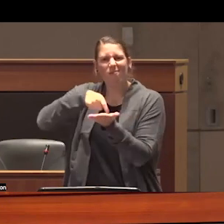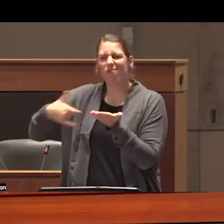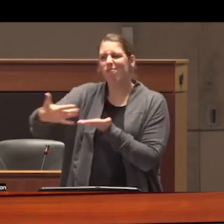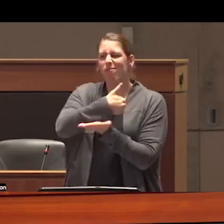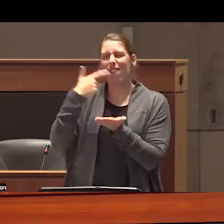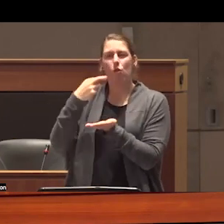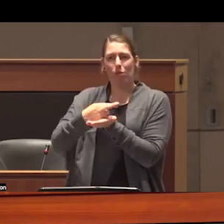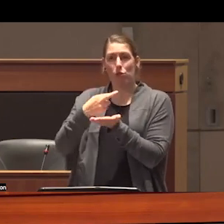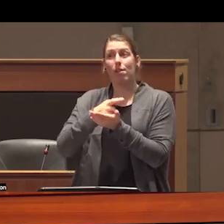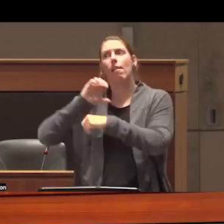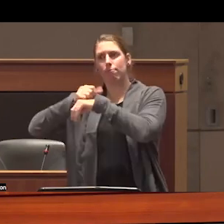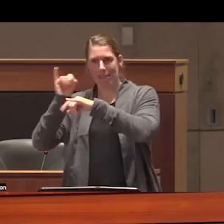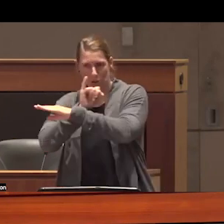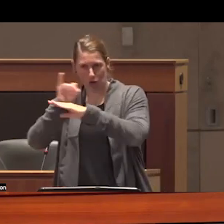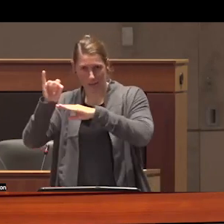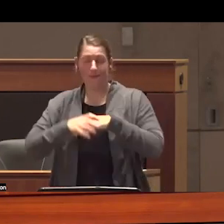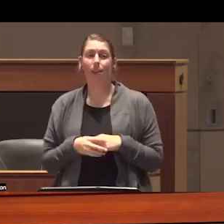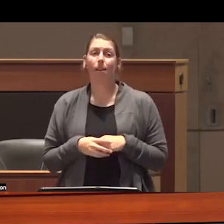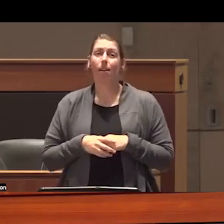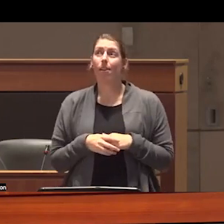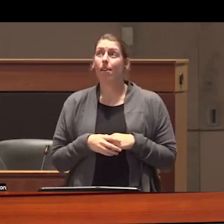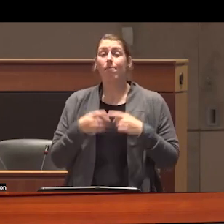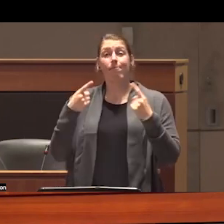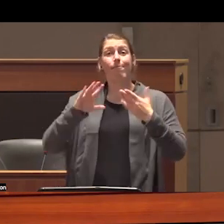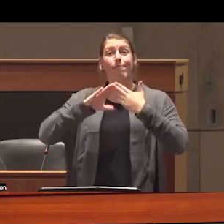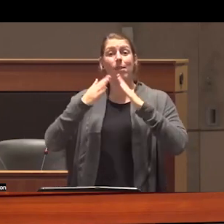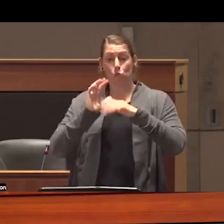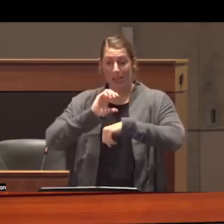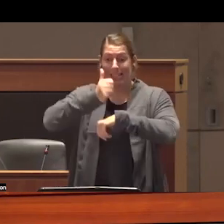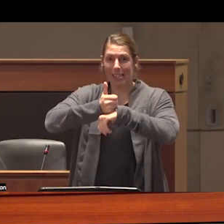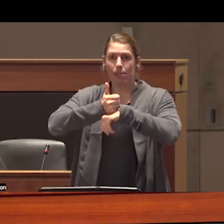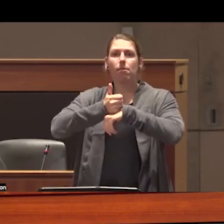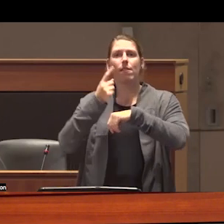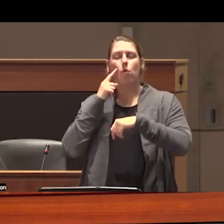industrialization this birthed communities of wage earners that were male-dominated and whose